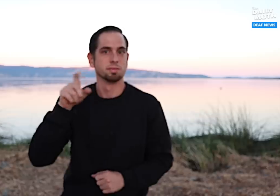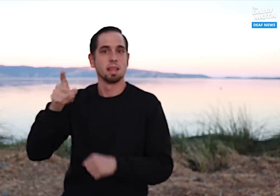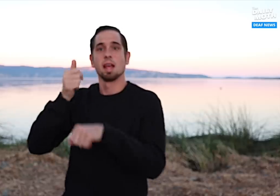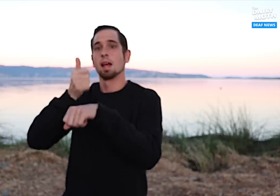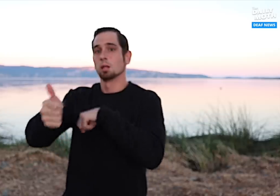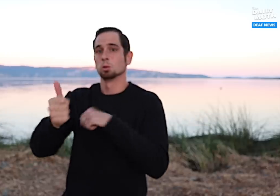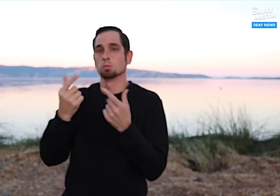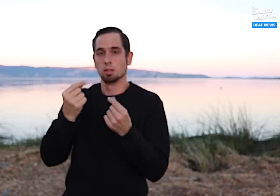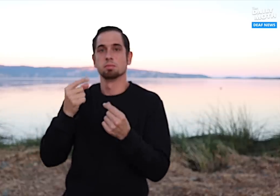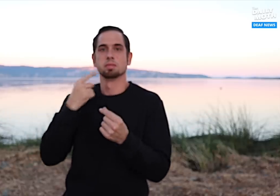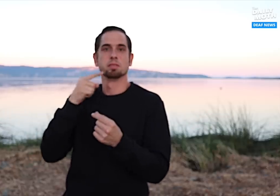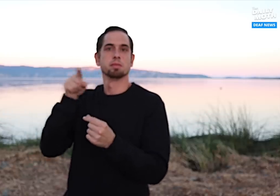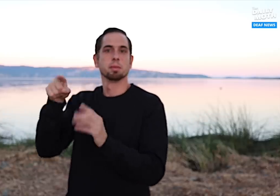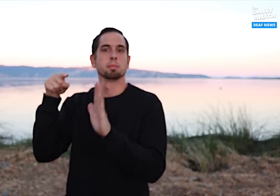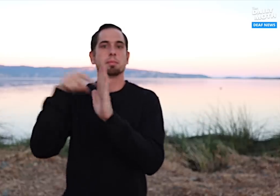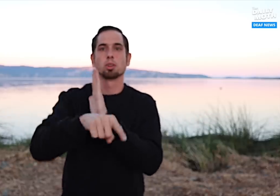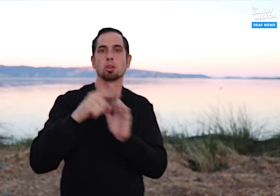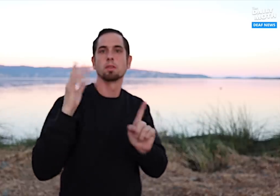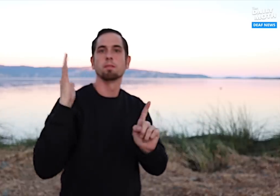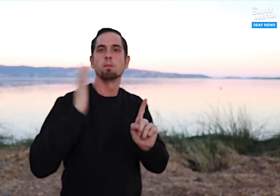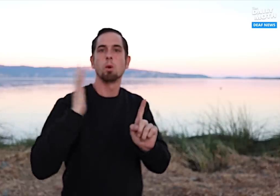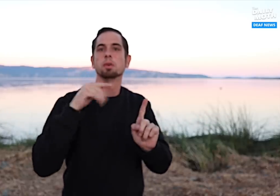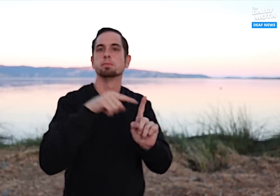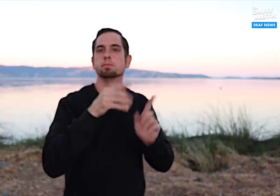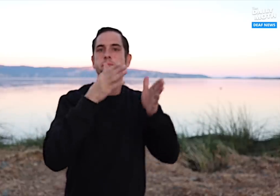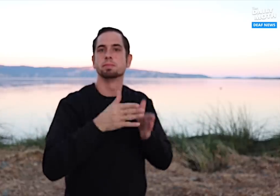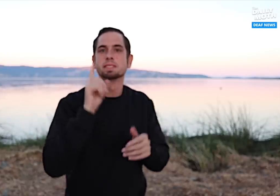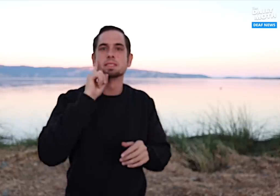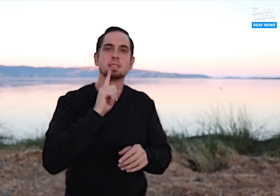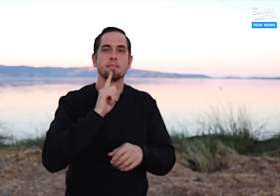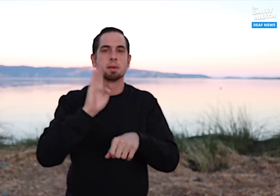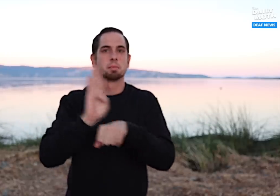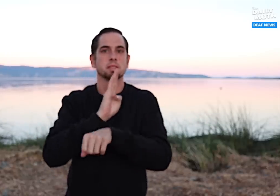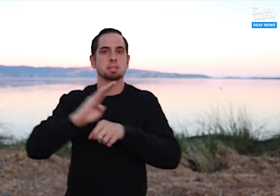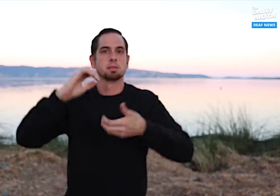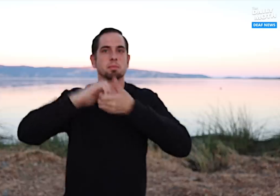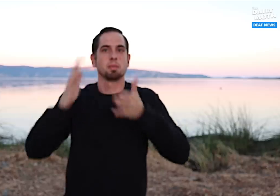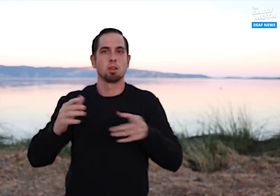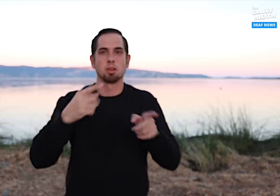He is accused of murdering his former deaf business partner